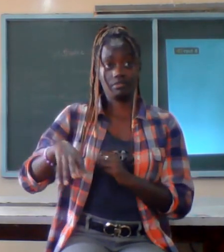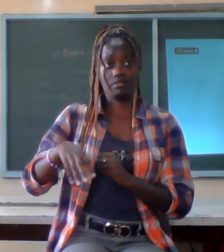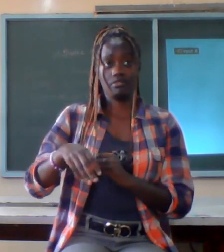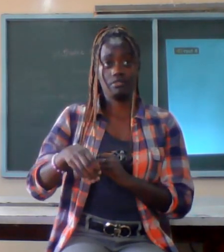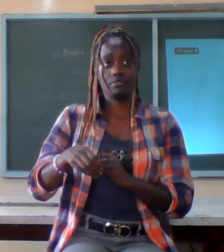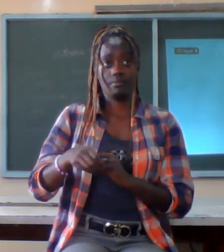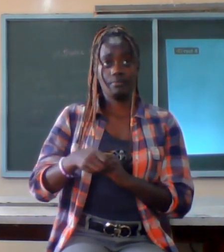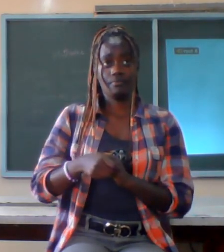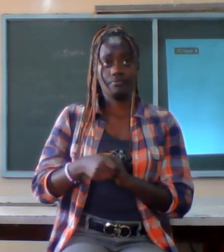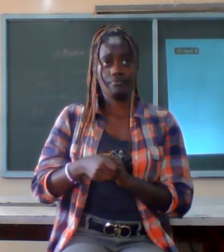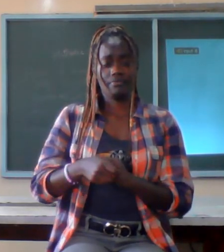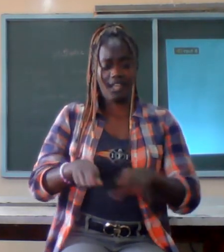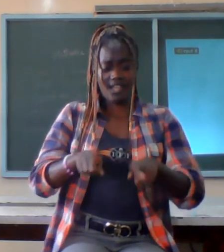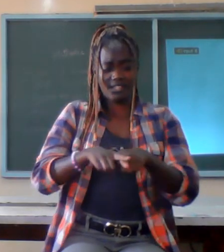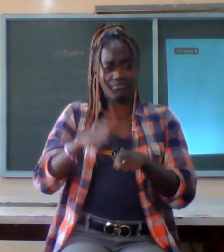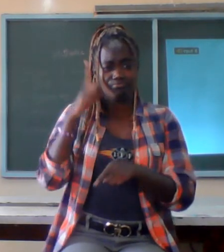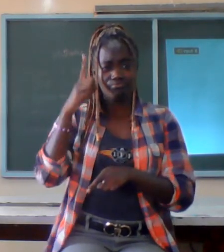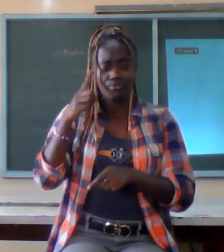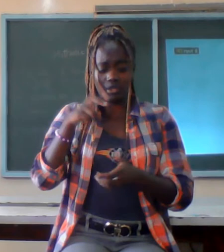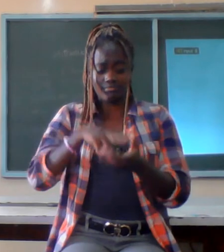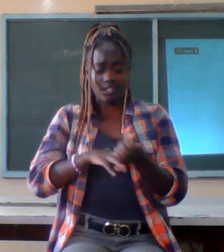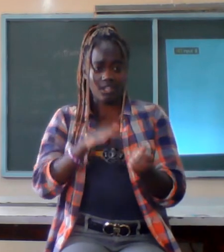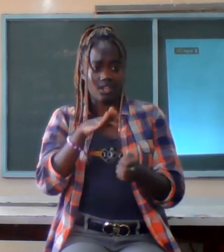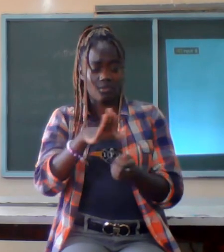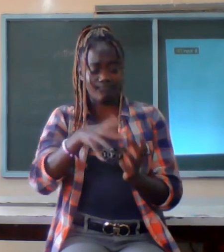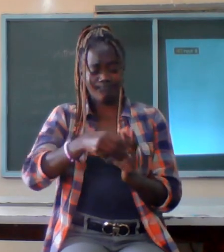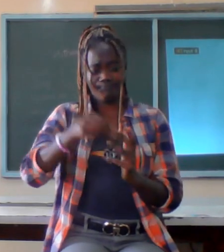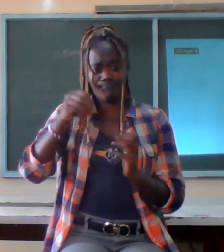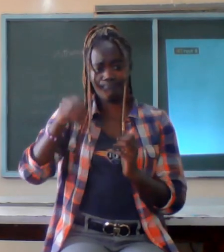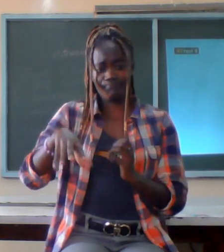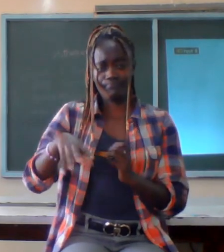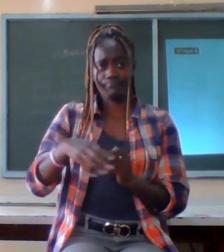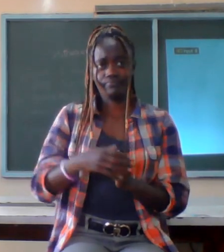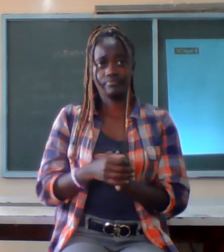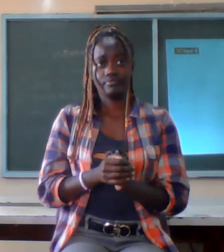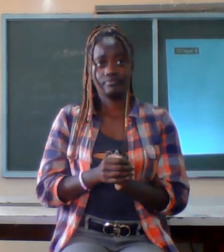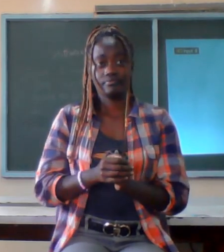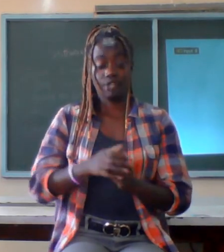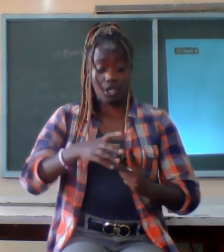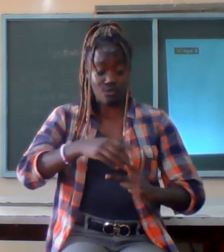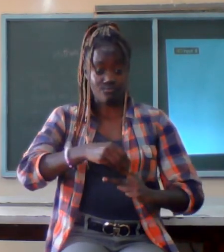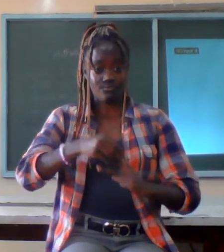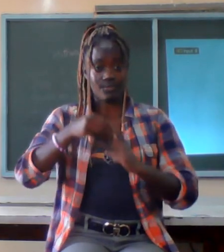choose to remain married